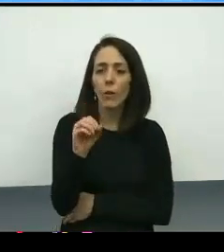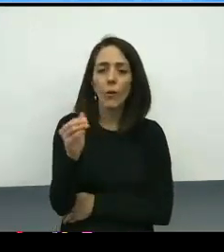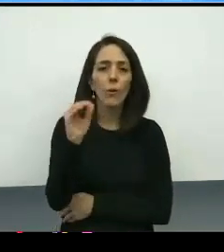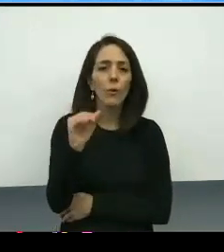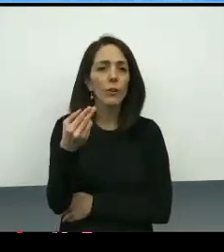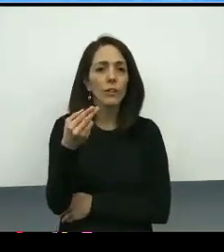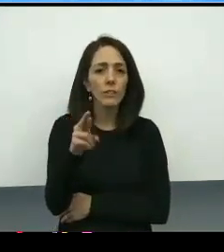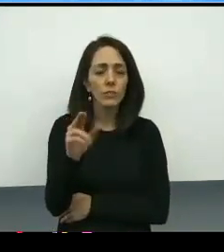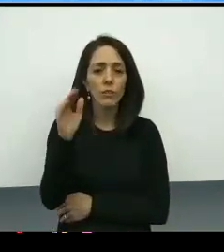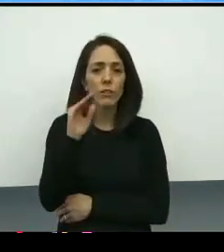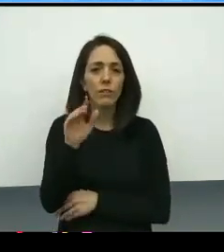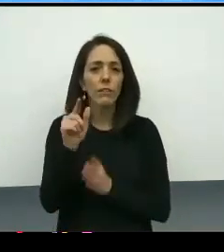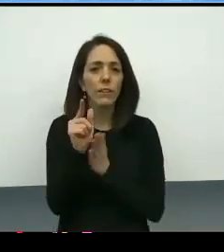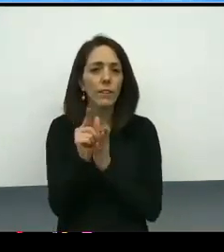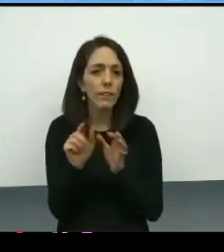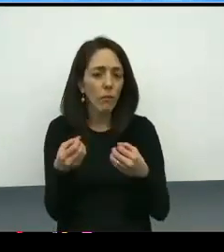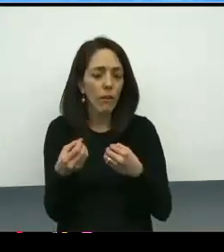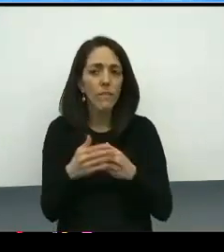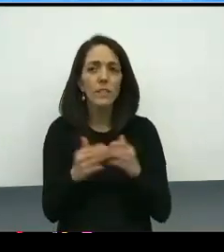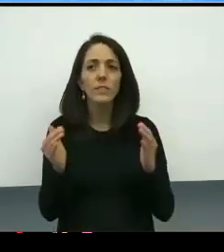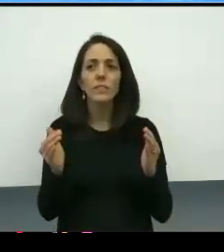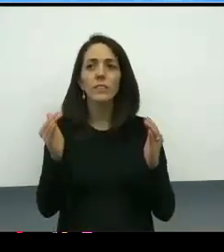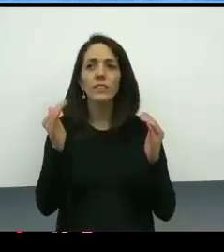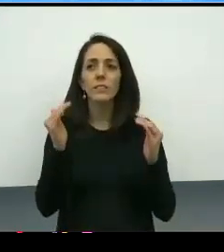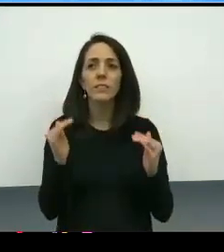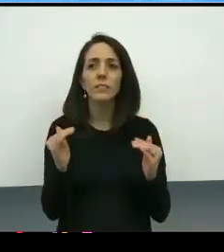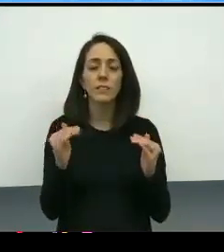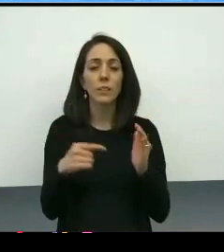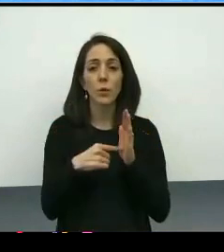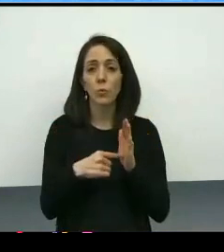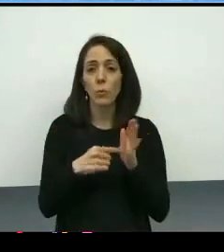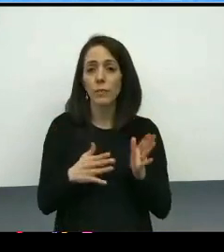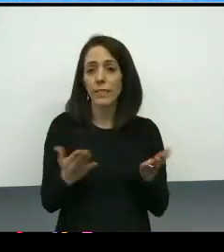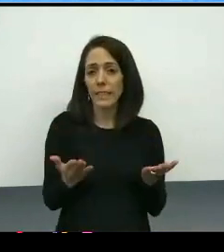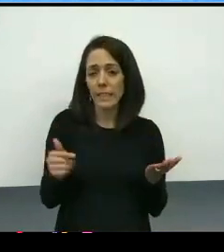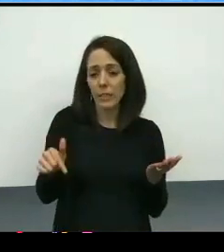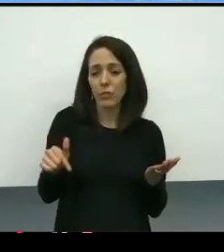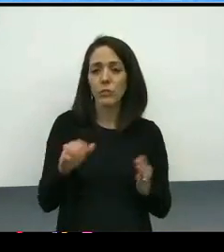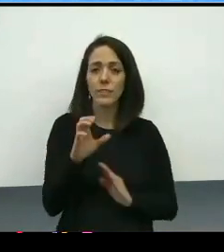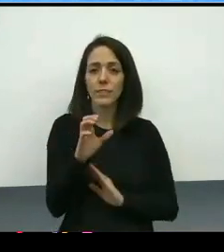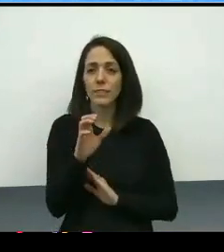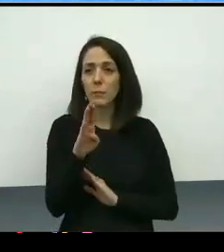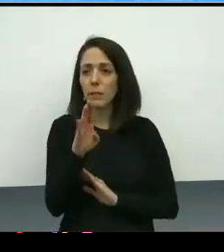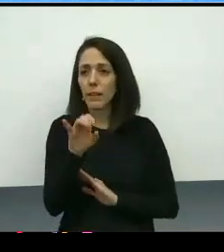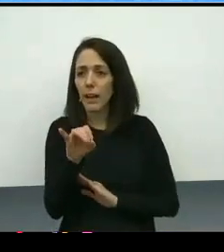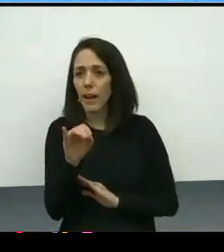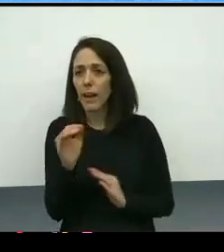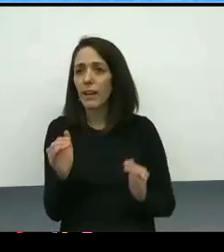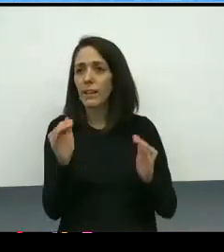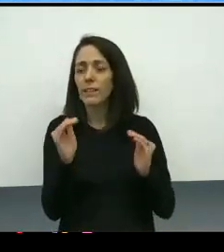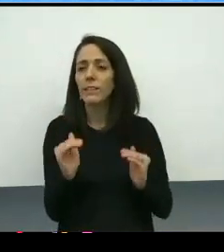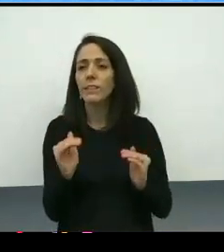the legal office, in particular, are represented here as well as CDI, and folks who provide,